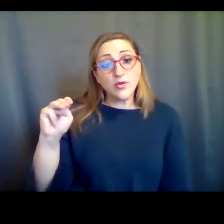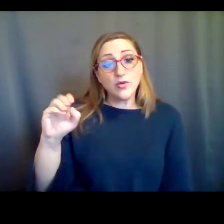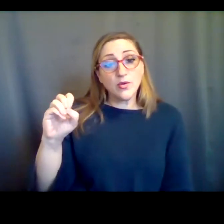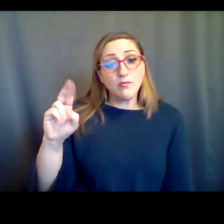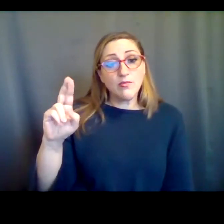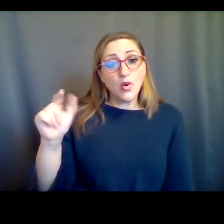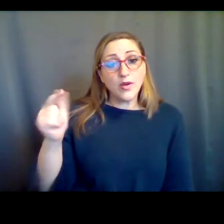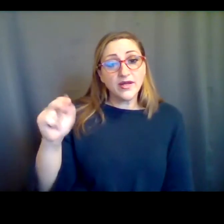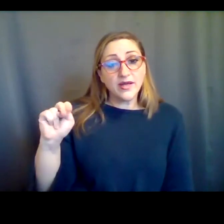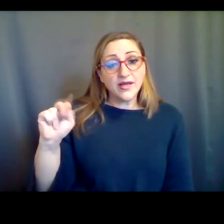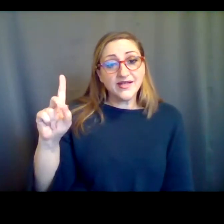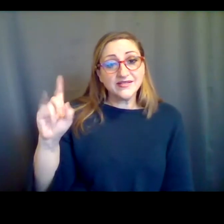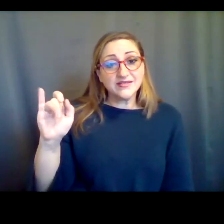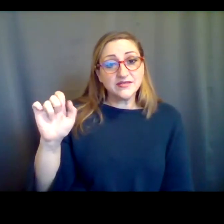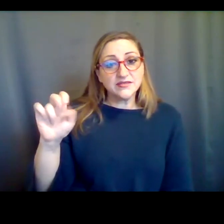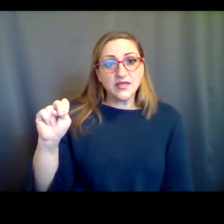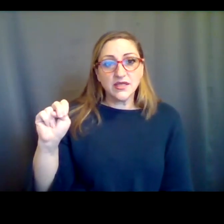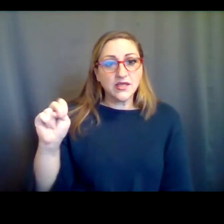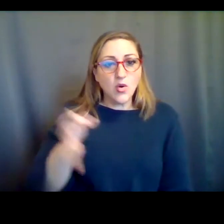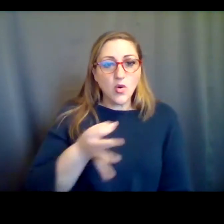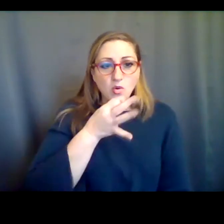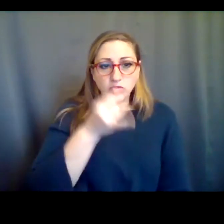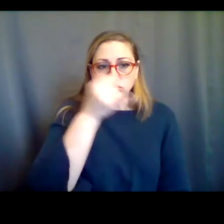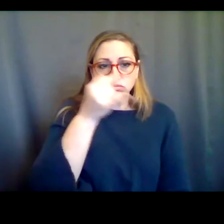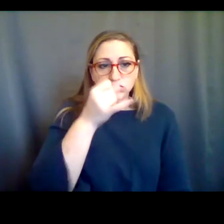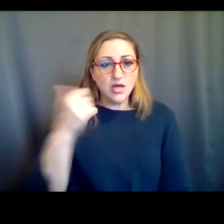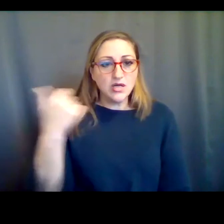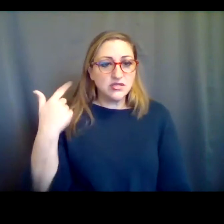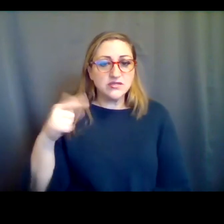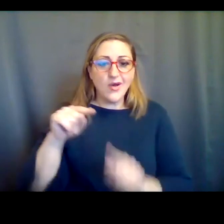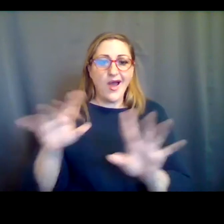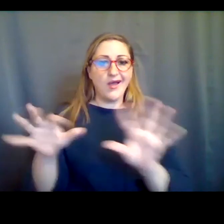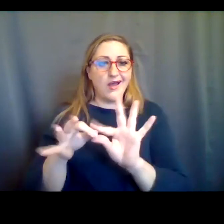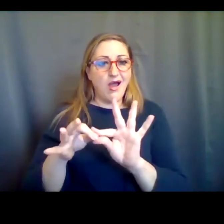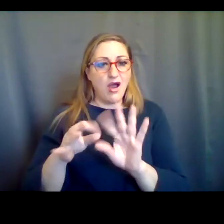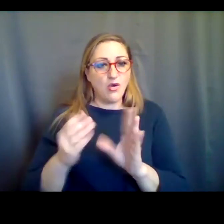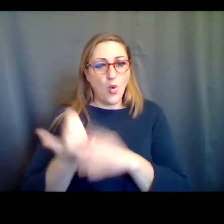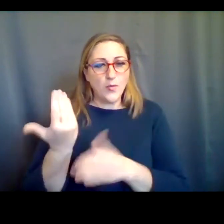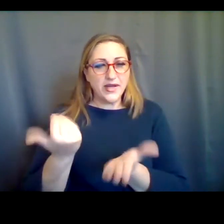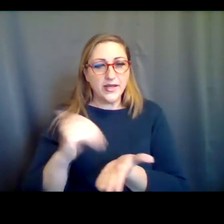with Morgan Deene, who is from Lasher Louis, she has a re-opening guide and